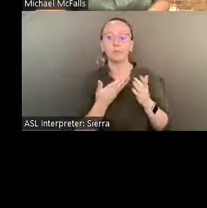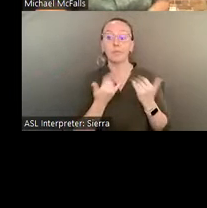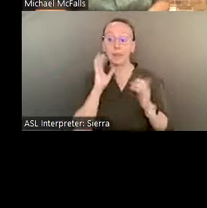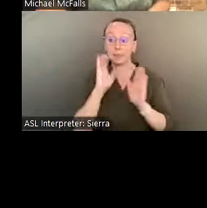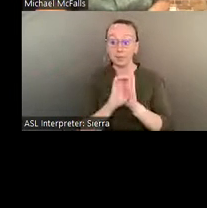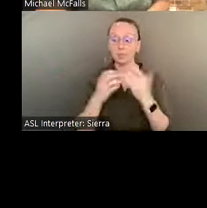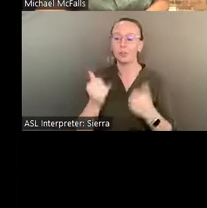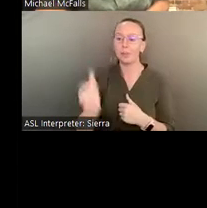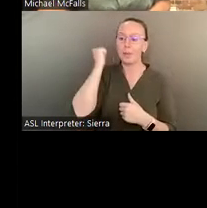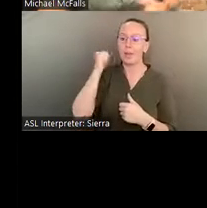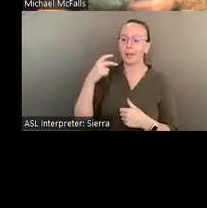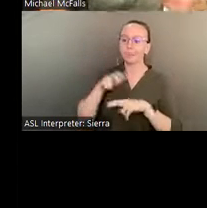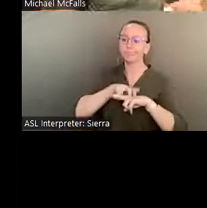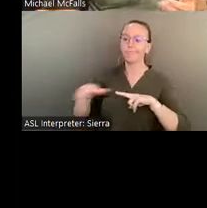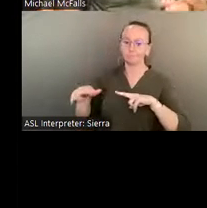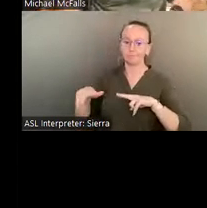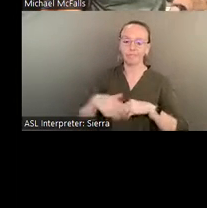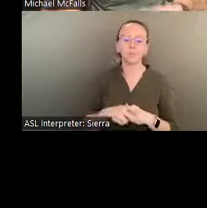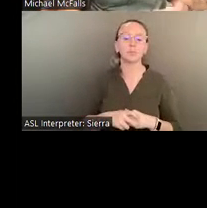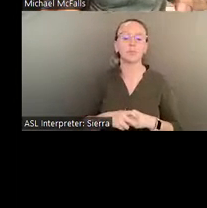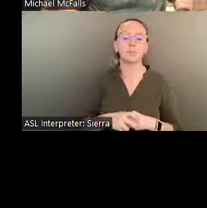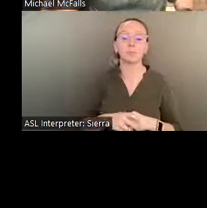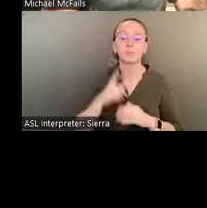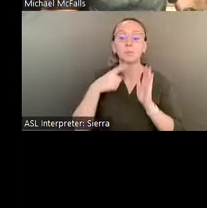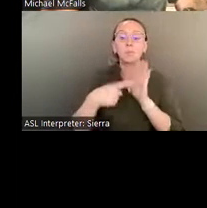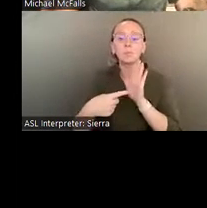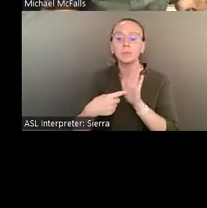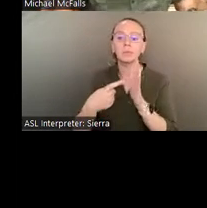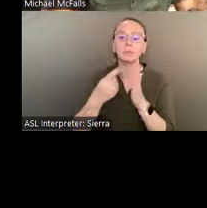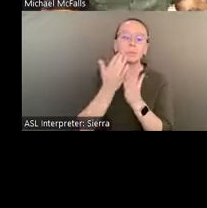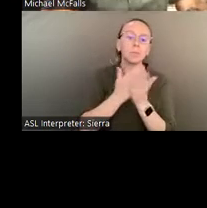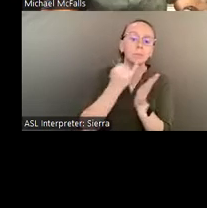St. EOM's paintings and sculptures, a few drawings and jewelry, and some ritualistic